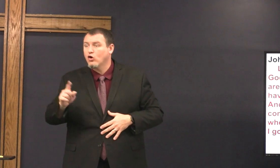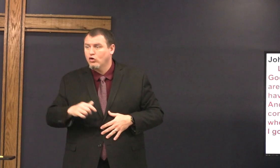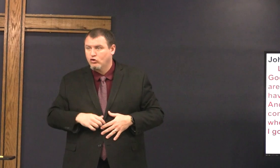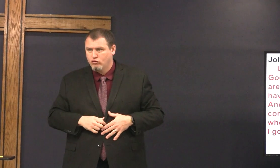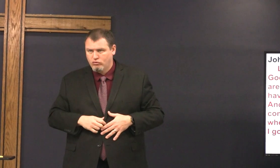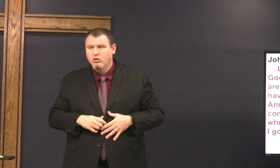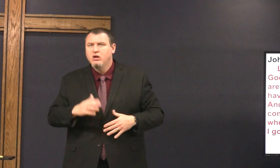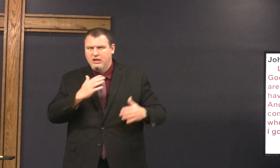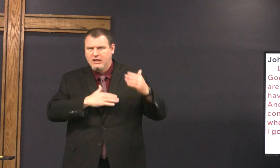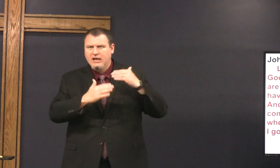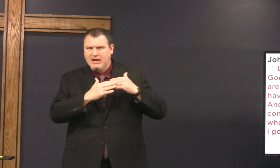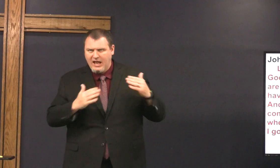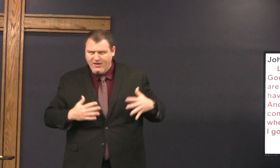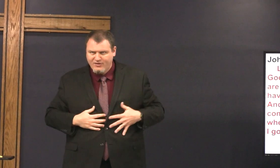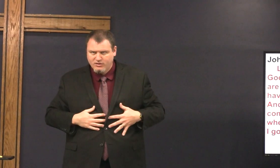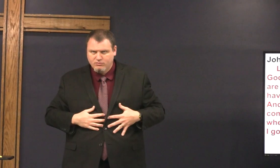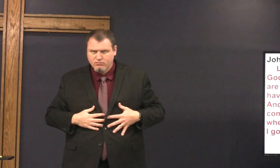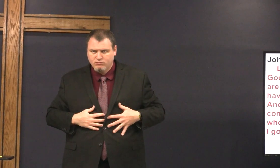where in heaven